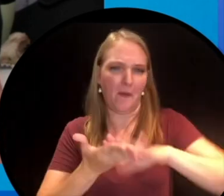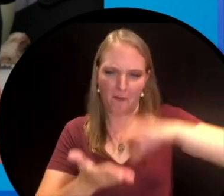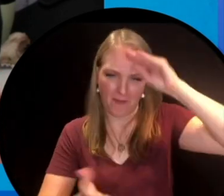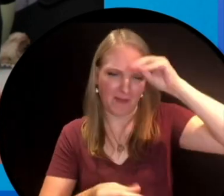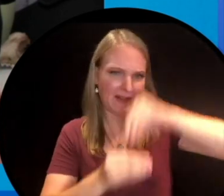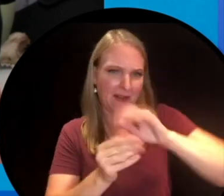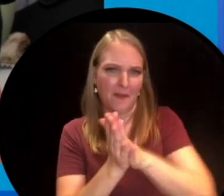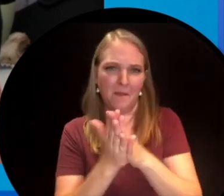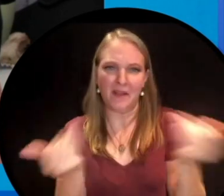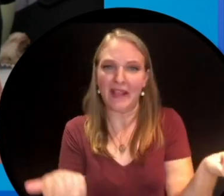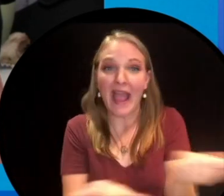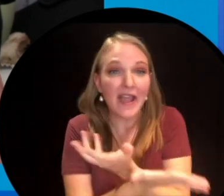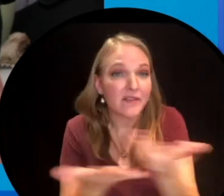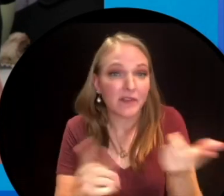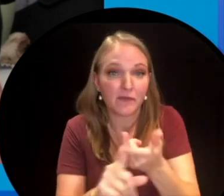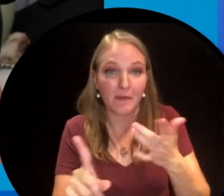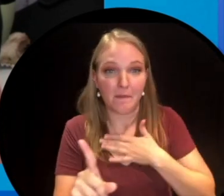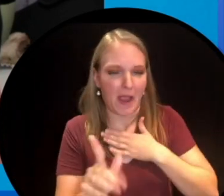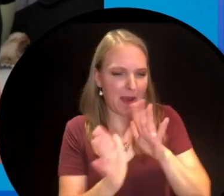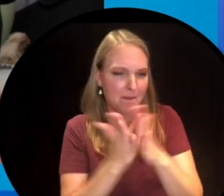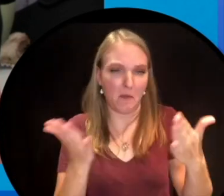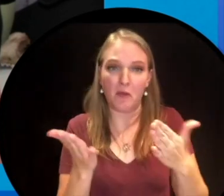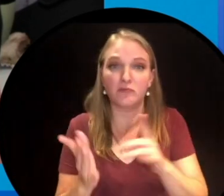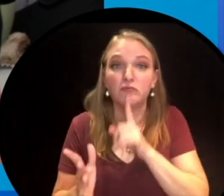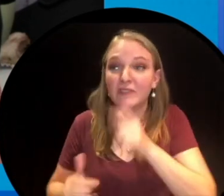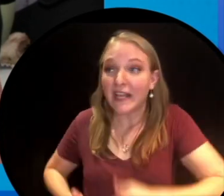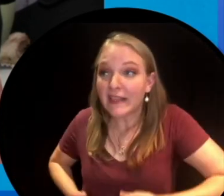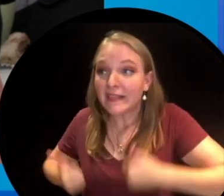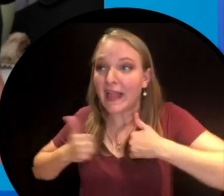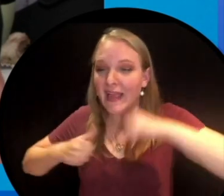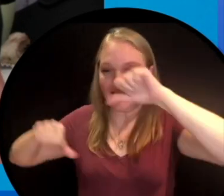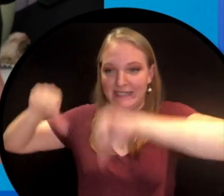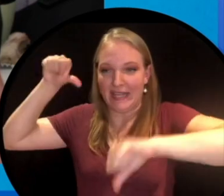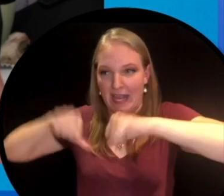Of course there is many many more amazing things you can learn. Everything in these